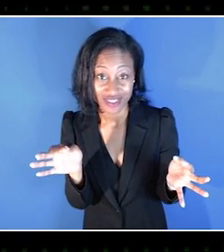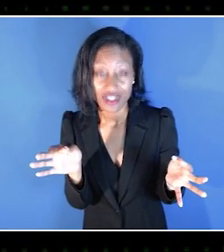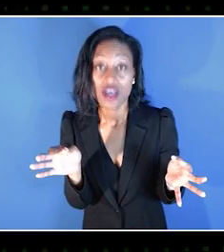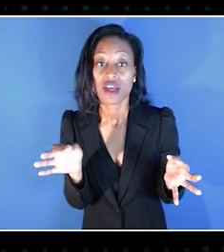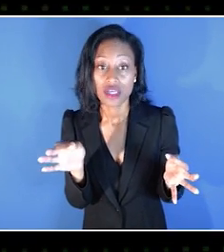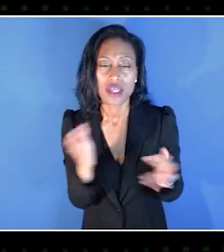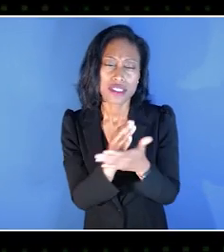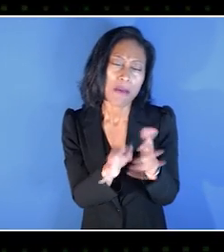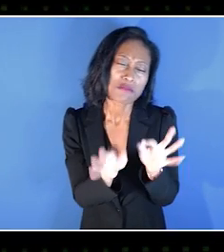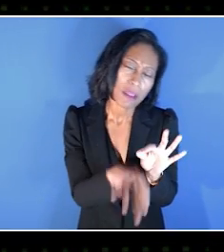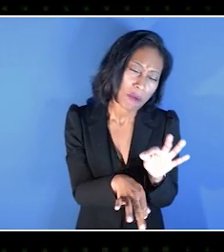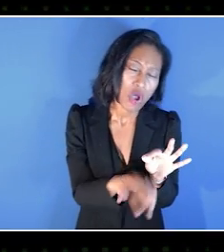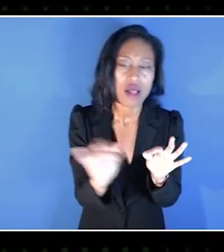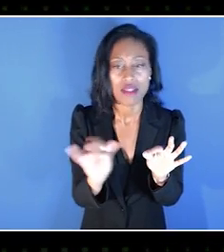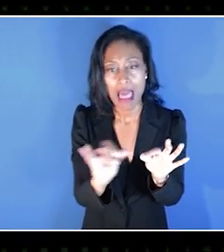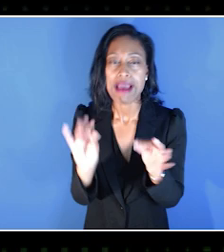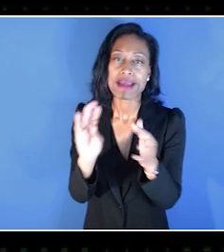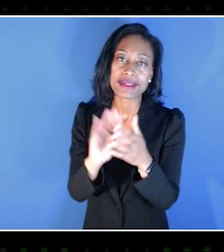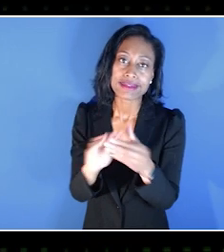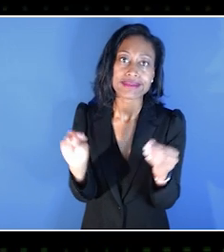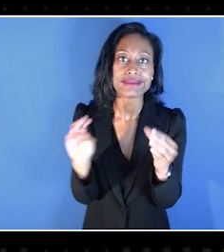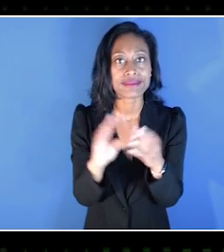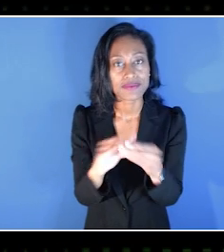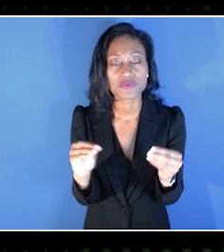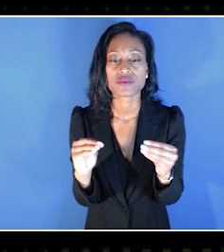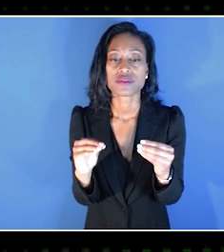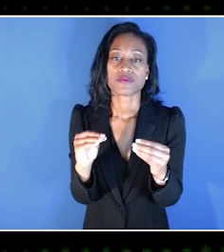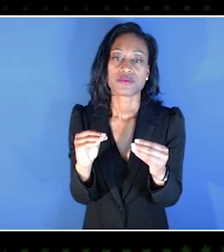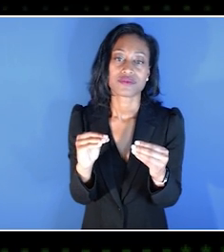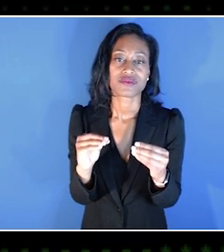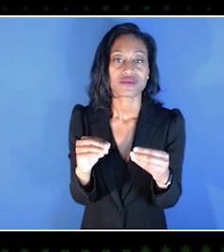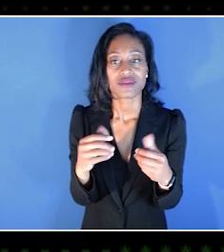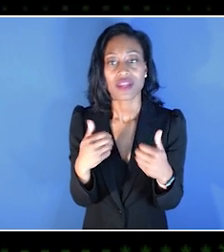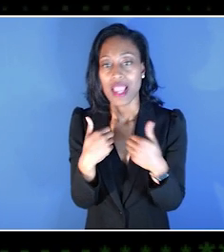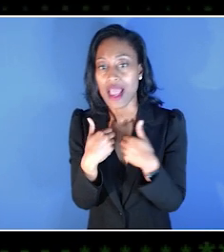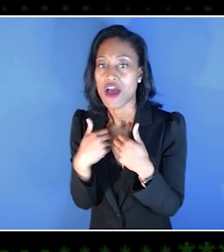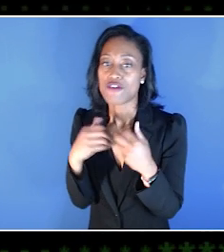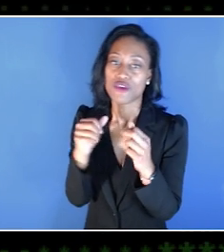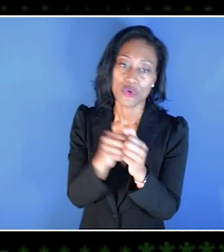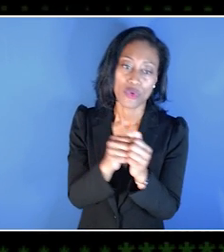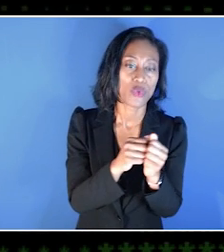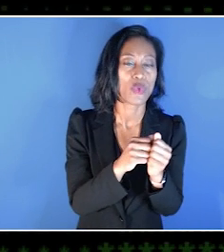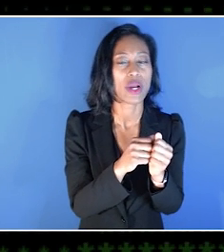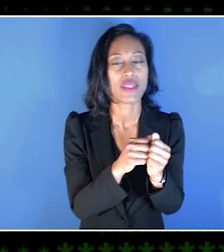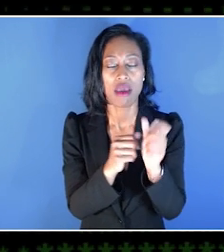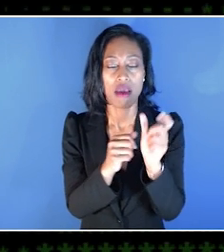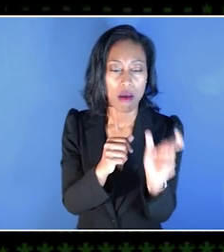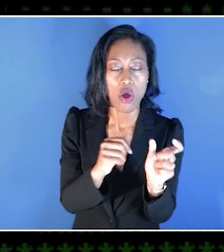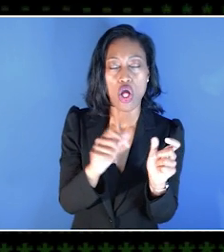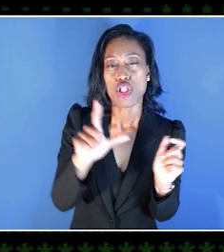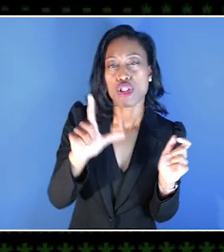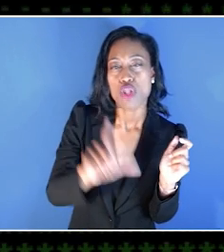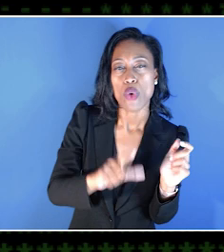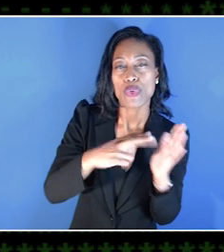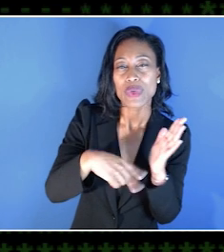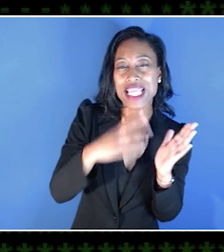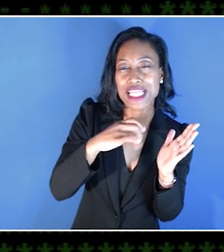So there's some simple things like the narrative has been addressed with, can someone with a lower reading age read these texts?